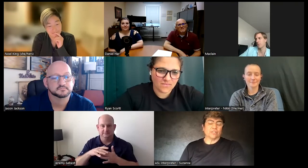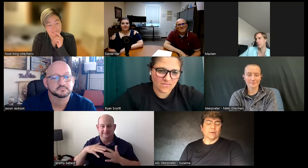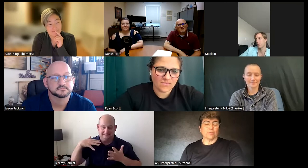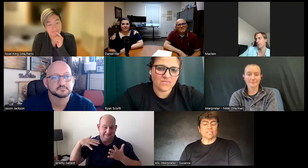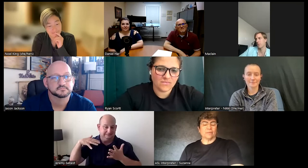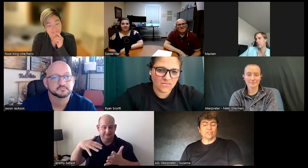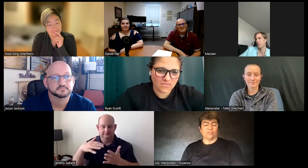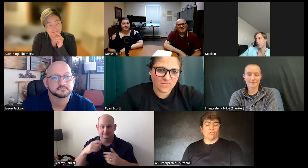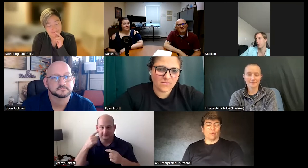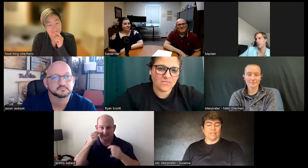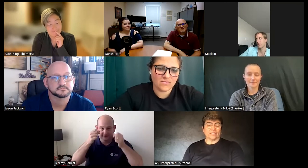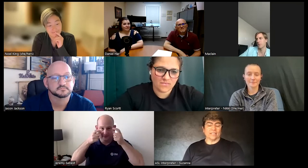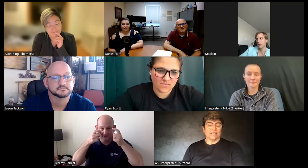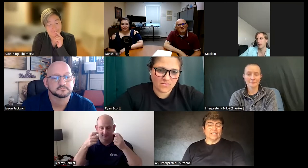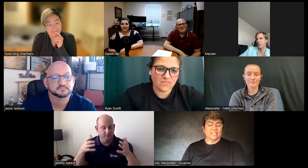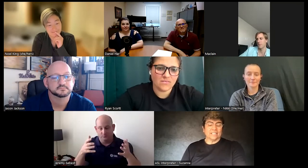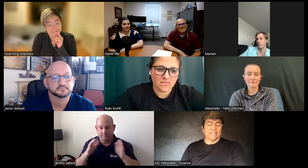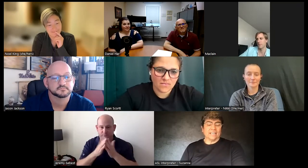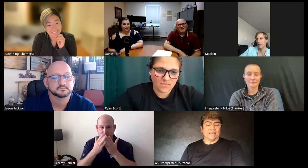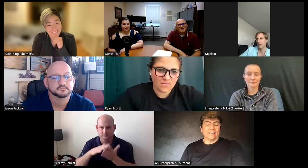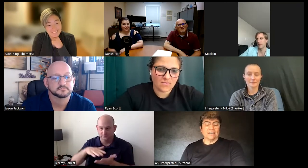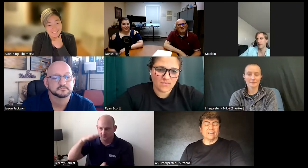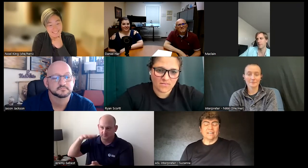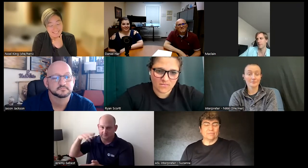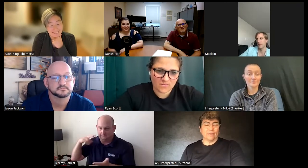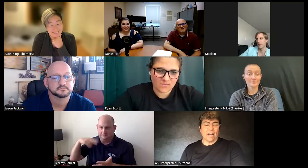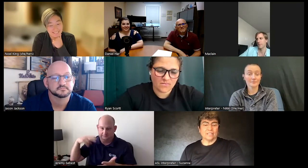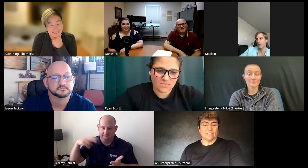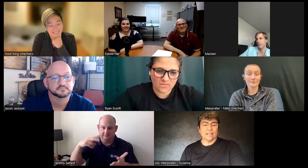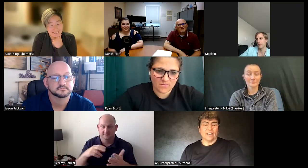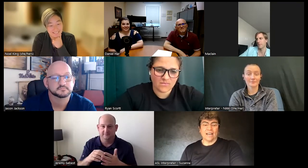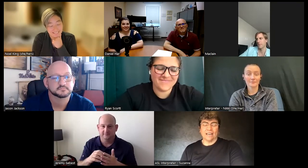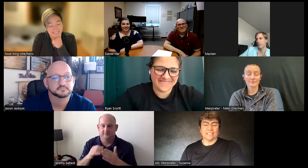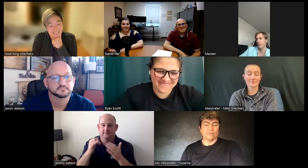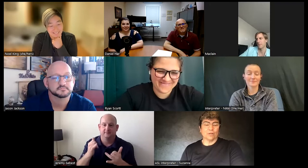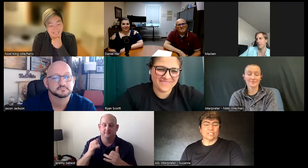compressed semester of four weeks and studied oh my eyes I had lots of books